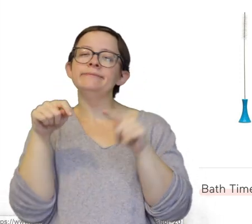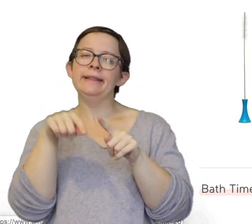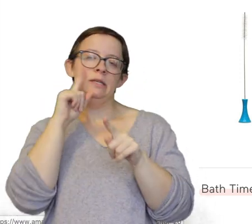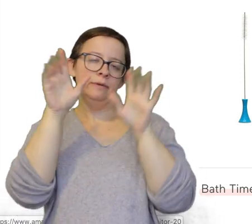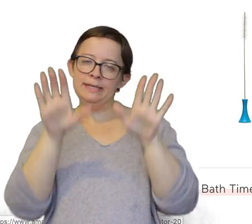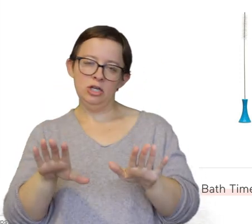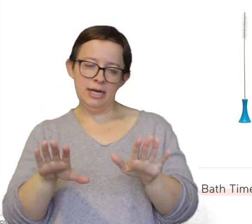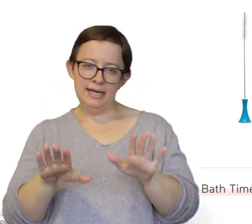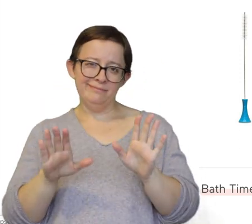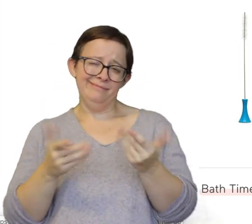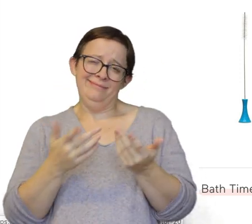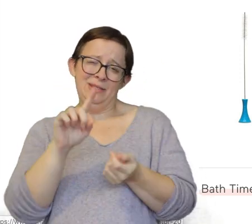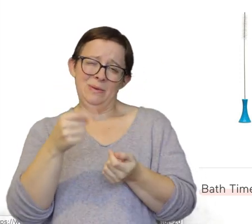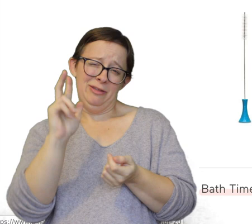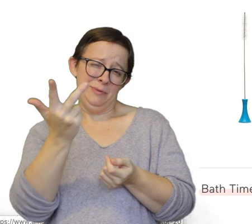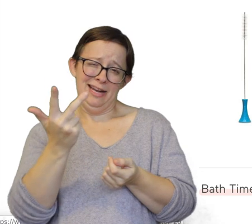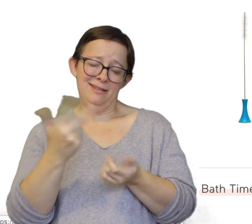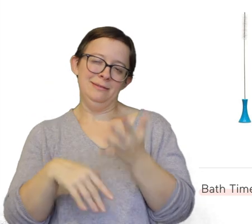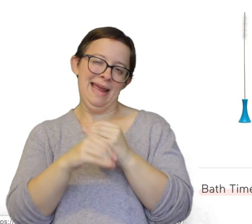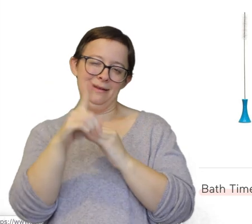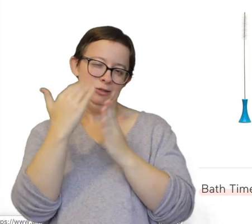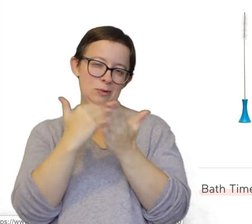these are gonna come in handy. Um it's only $3, so definitely add it to your list.